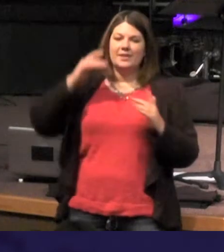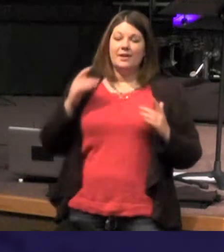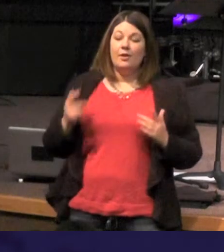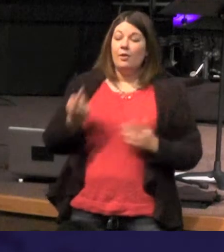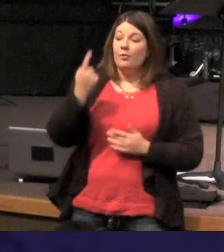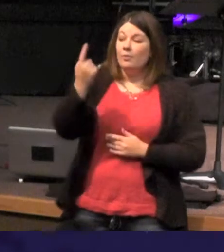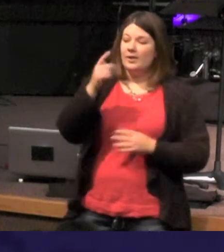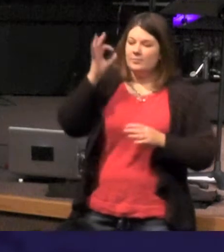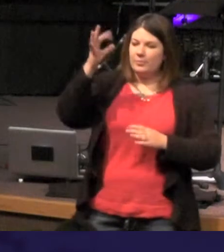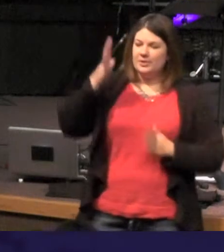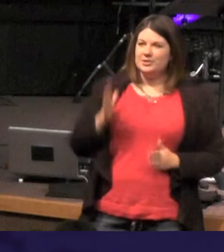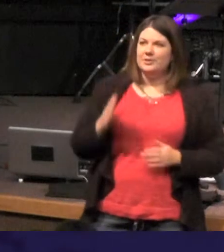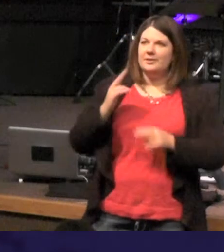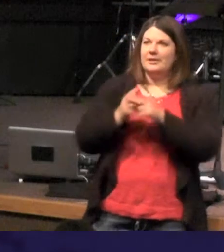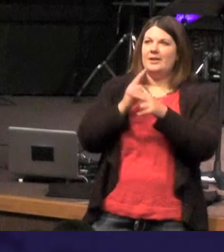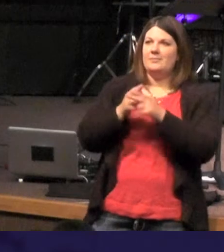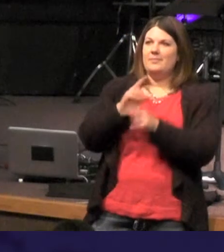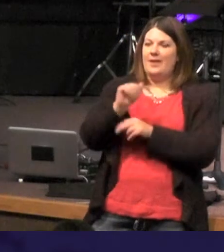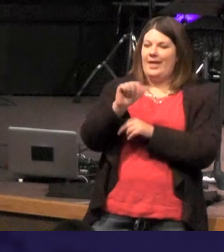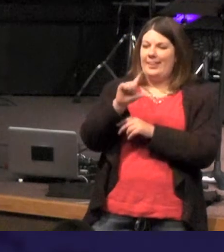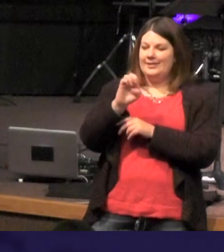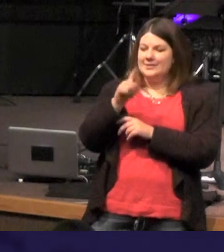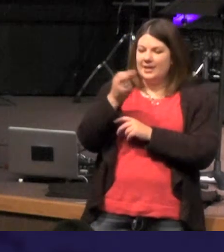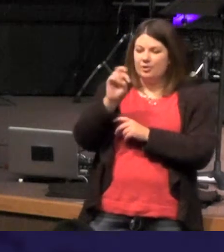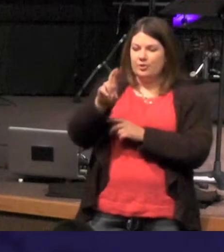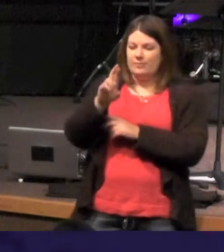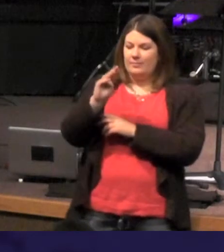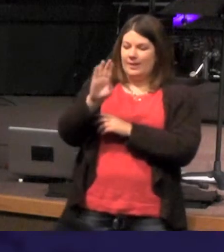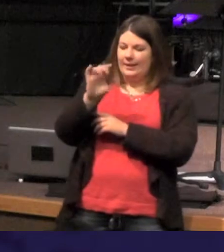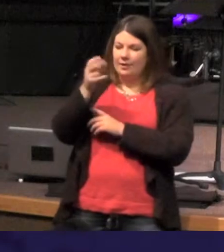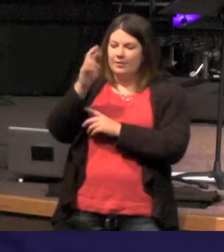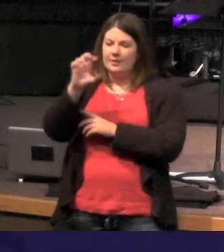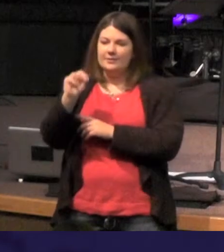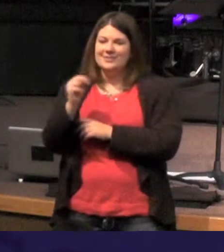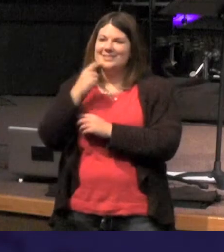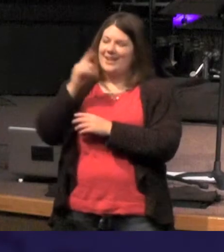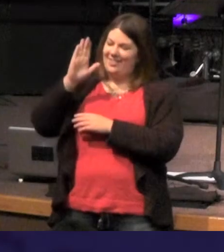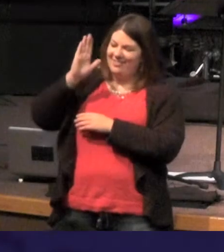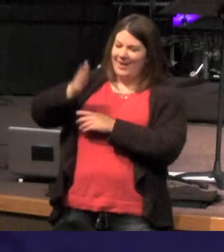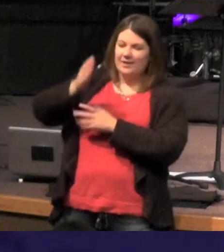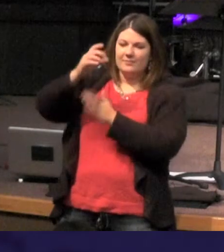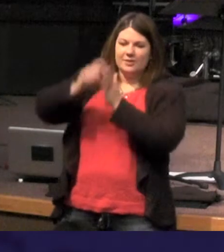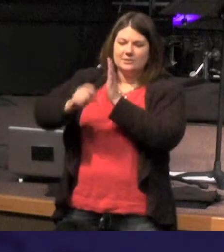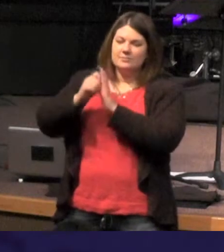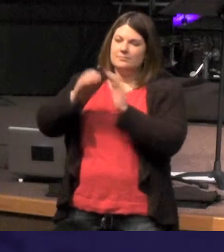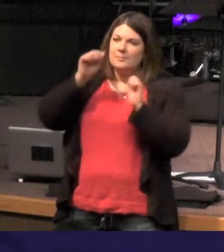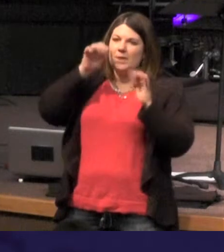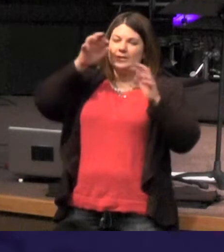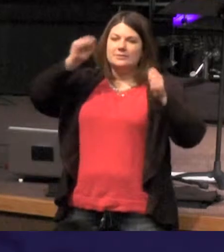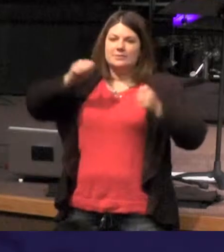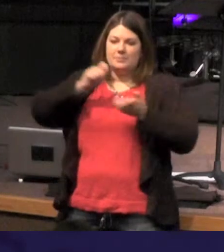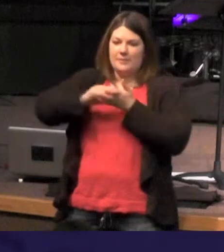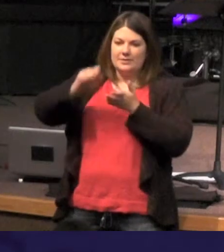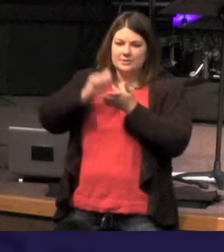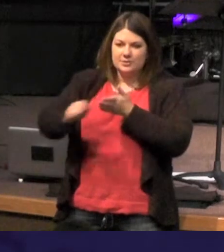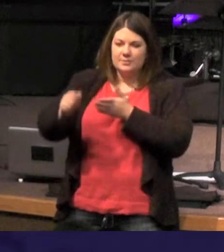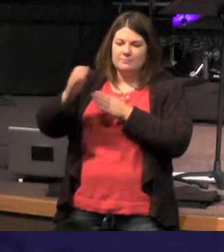this - his name is Alexander Maclaren he says this is a magnificent masterpiece and he says of the first few verses of John